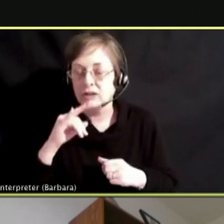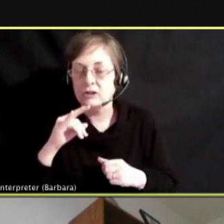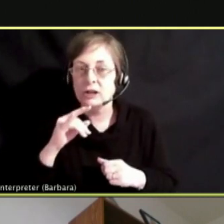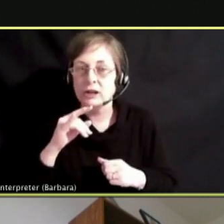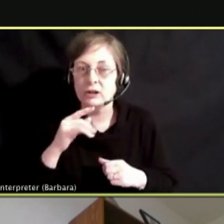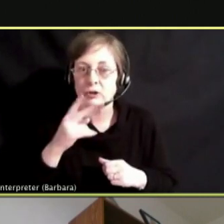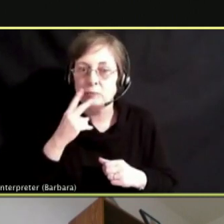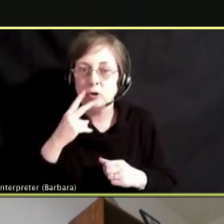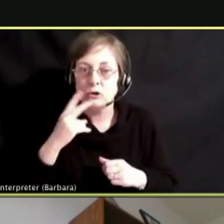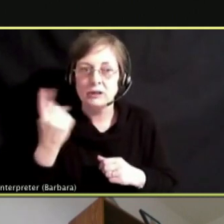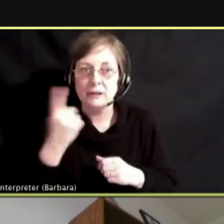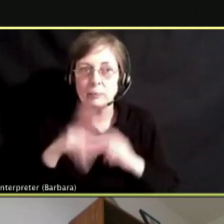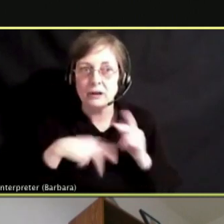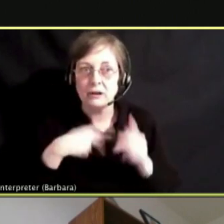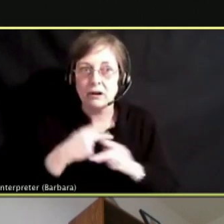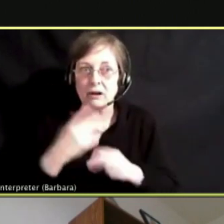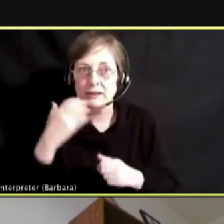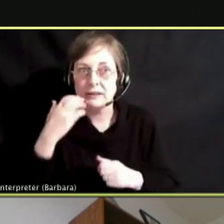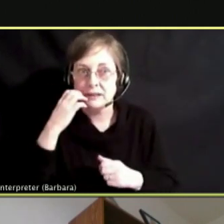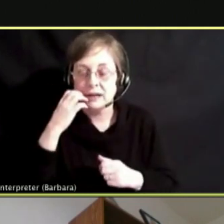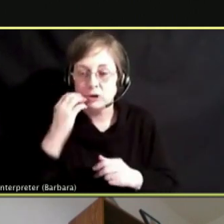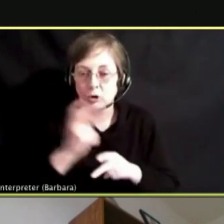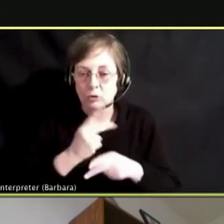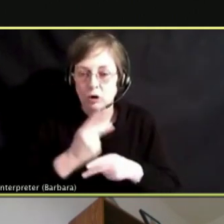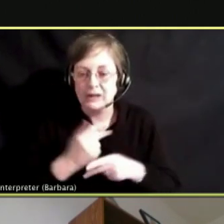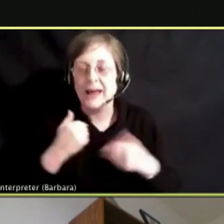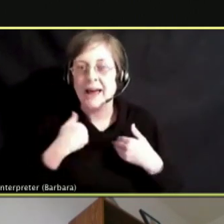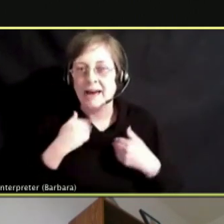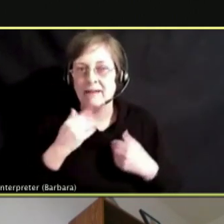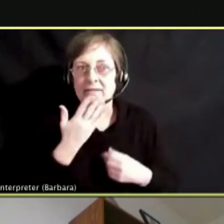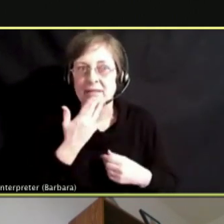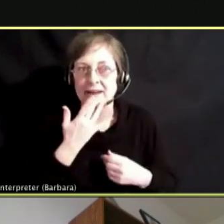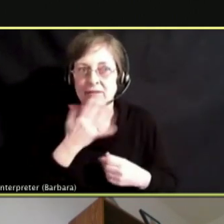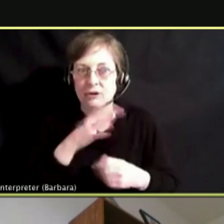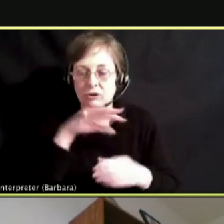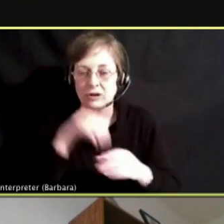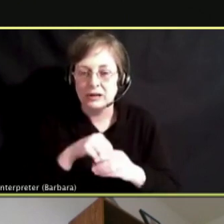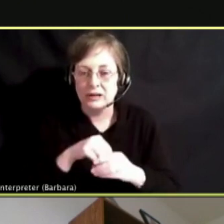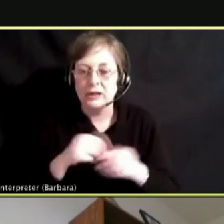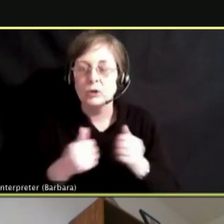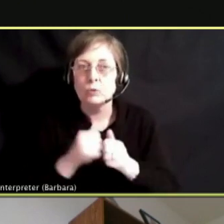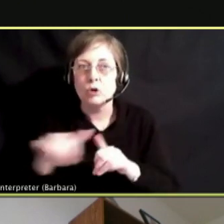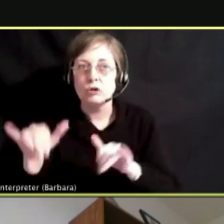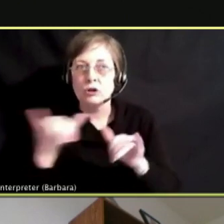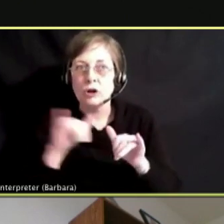TYPE OF FLAVORED PRODUCT WITH ONE OF THE MOST COMMON FLAVORS BEING MANGO.